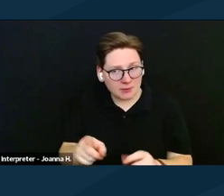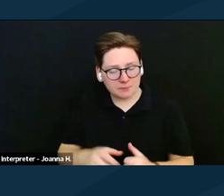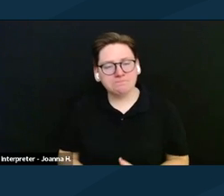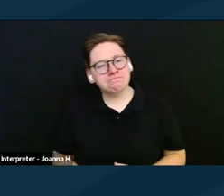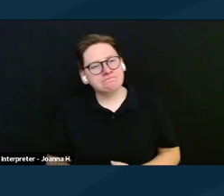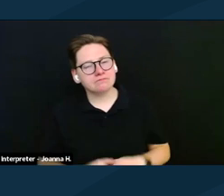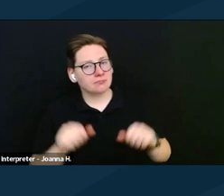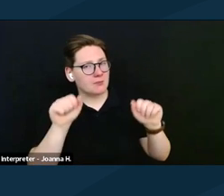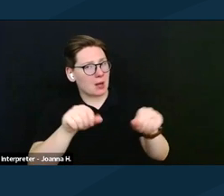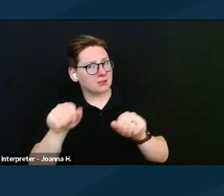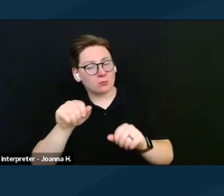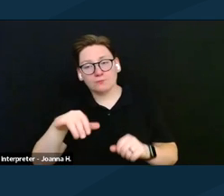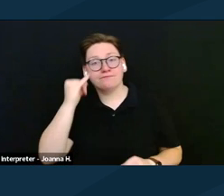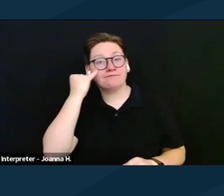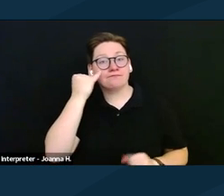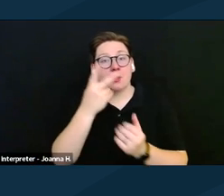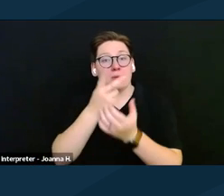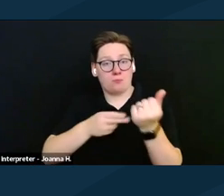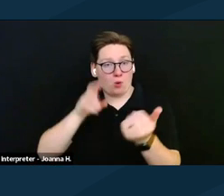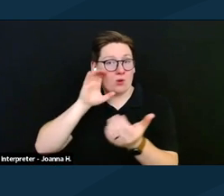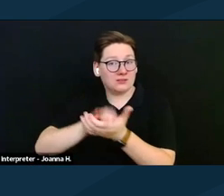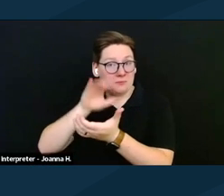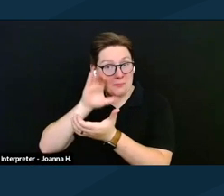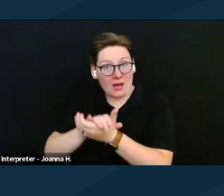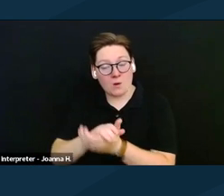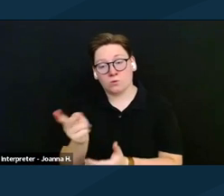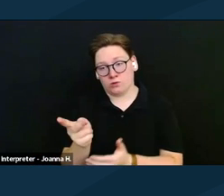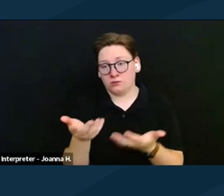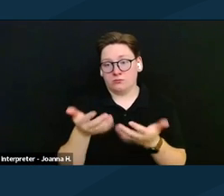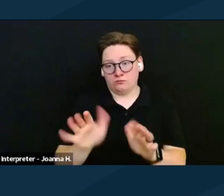even if both spouses are married and in need of services,